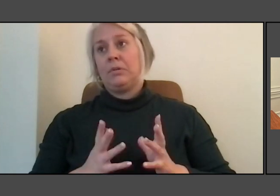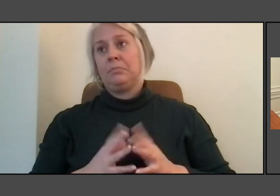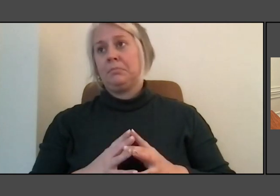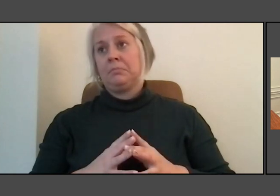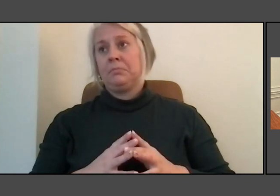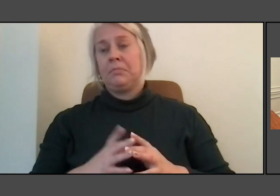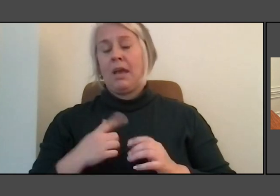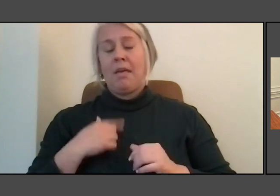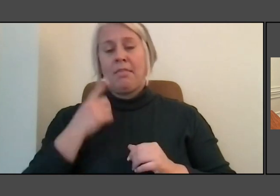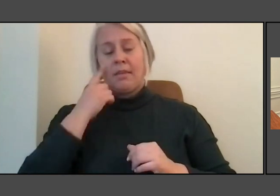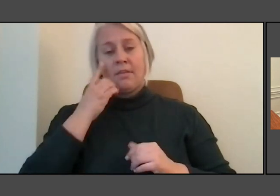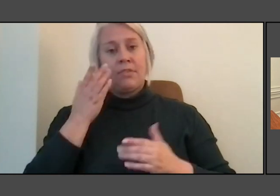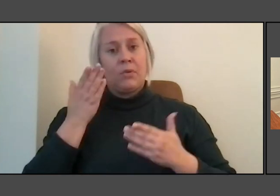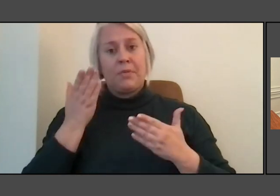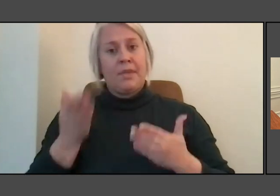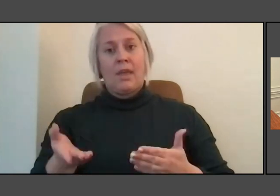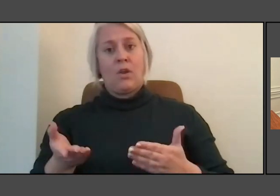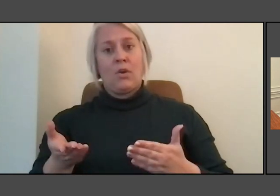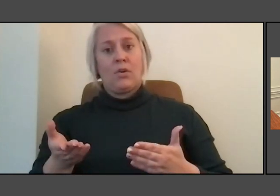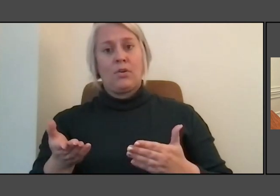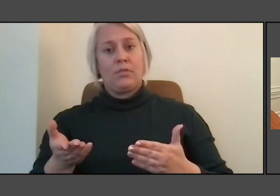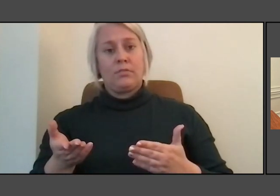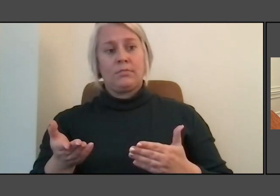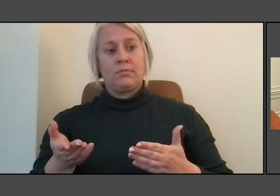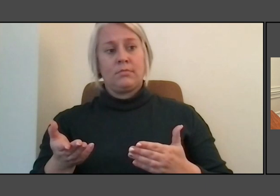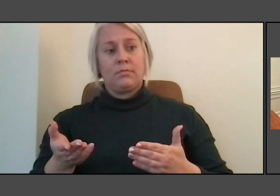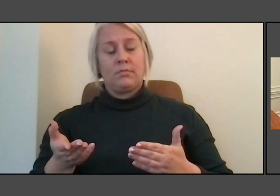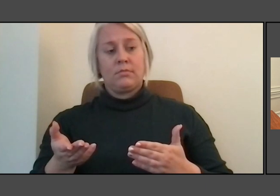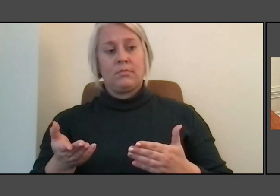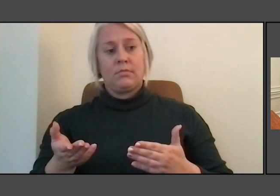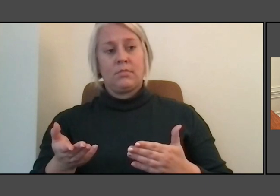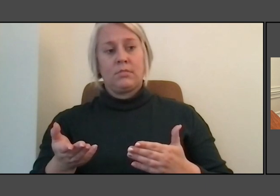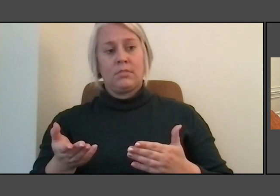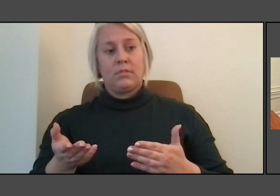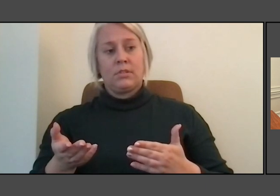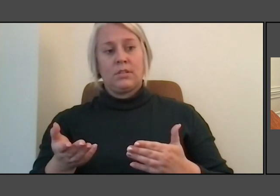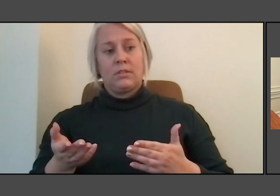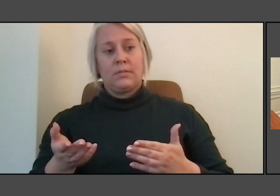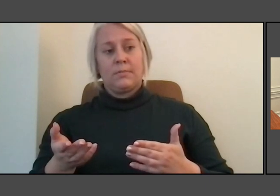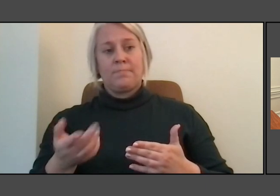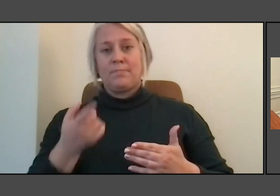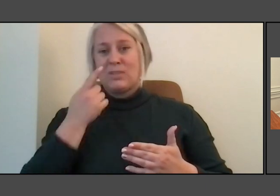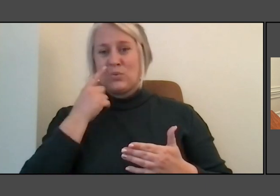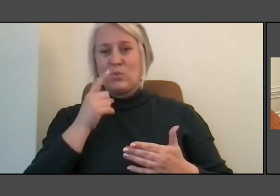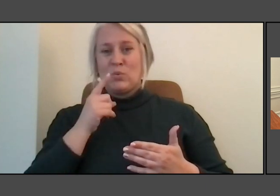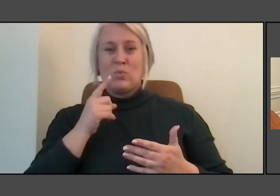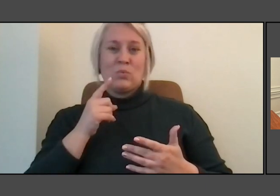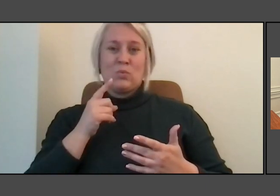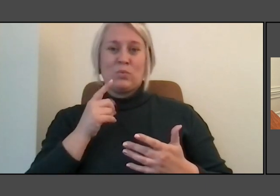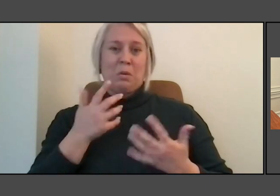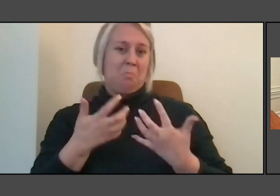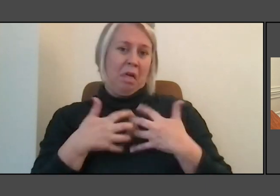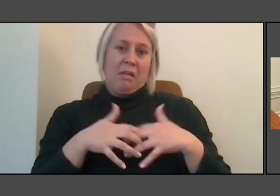to live within the kind of a merge and blend in. I mean, I just think that are about